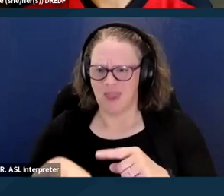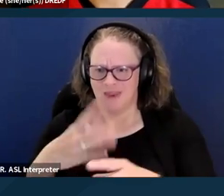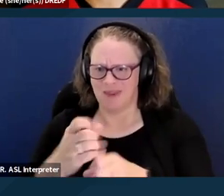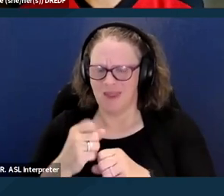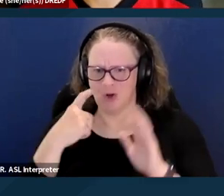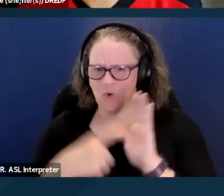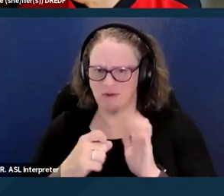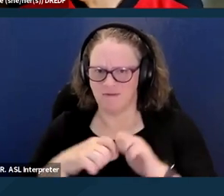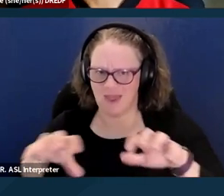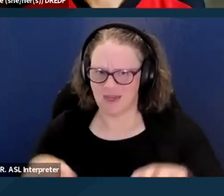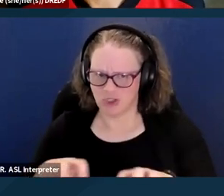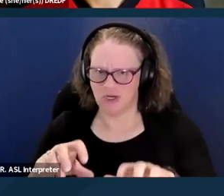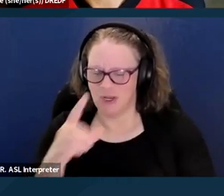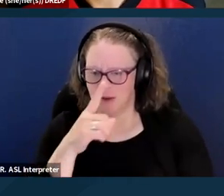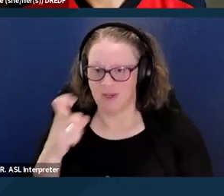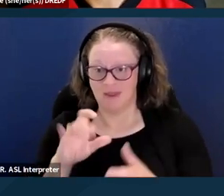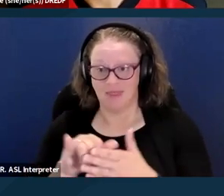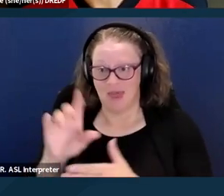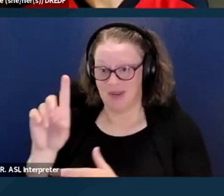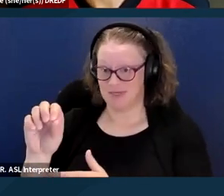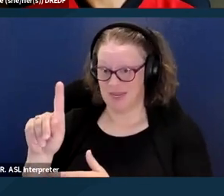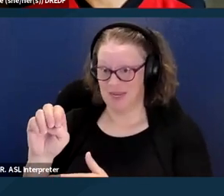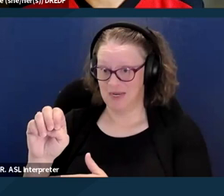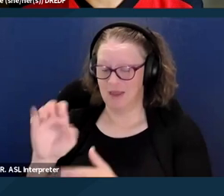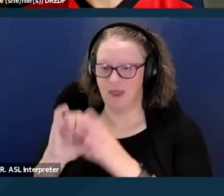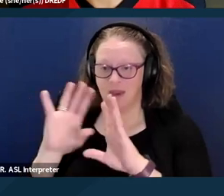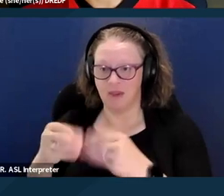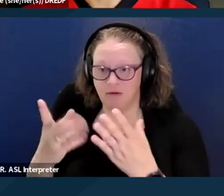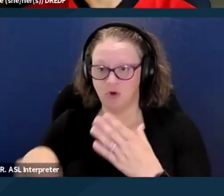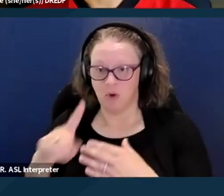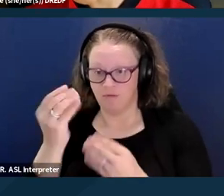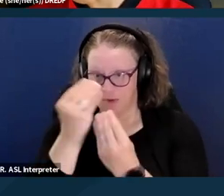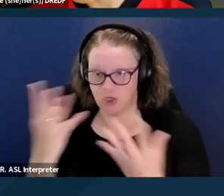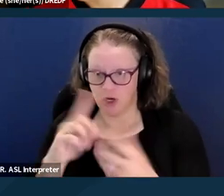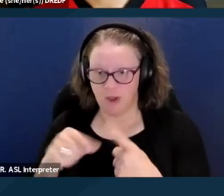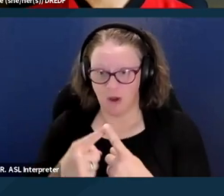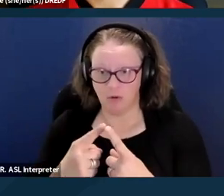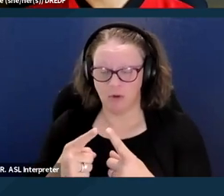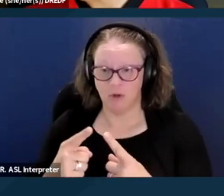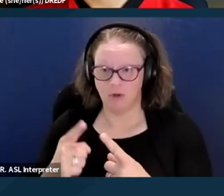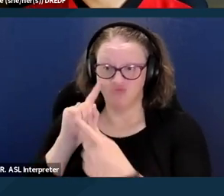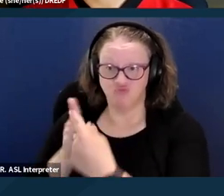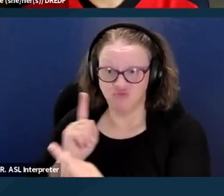because that date provides, it gives you information about when to file an appeal. So if you're looking for,